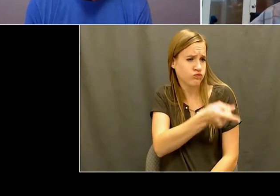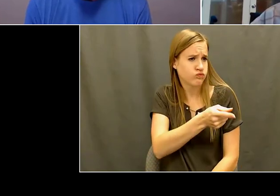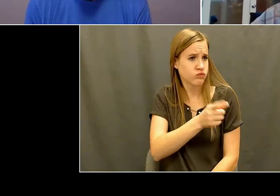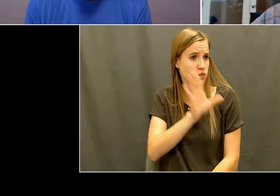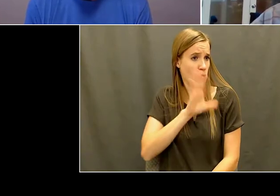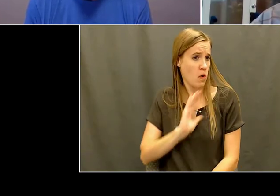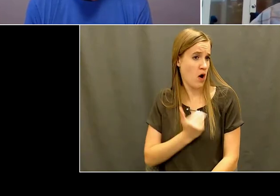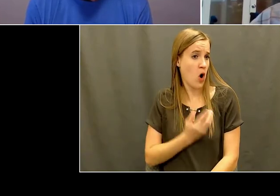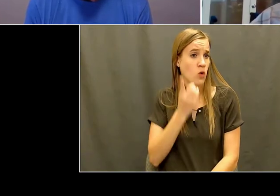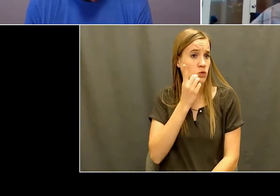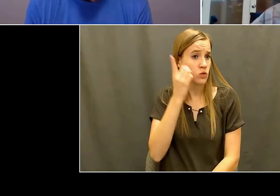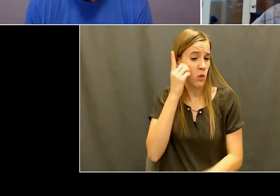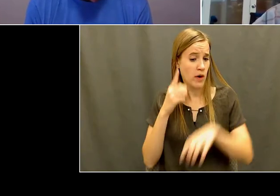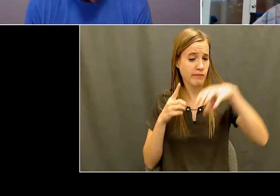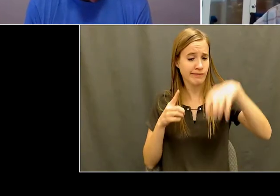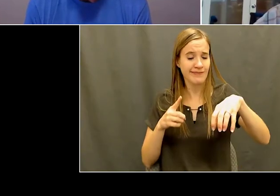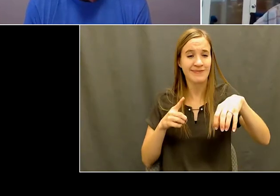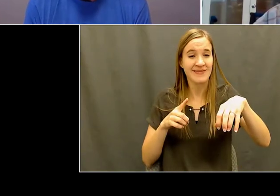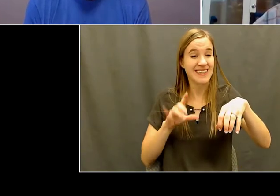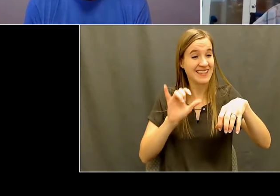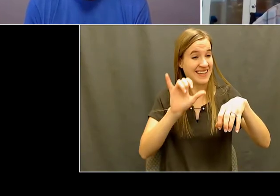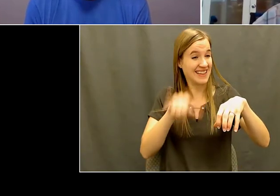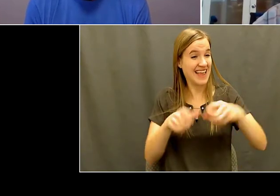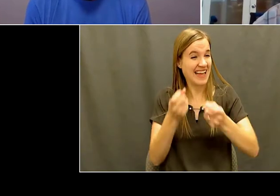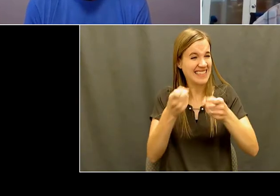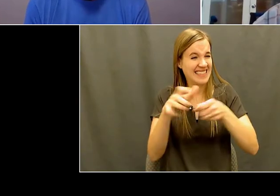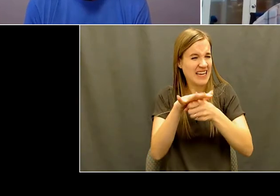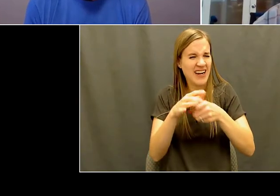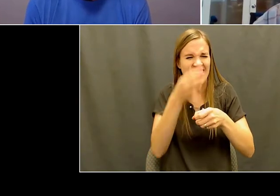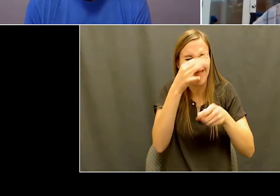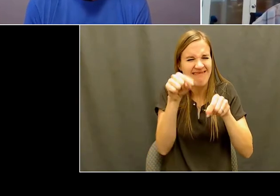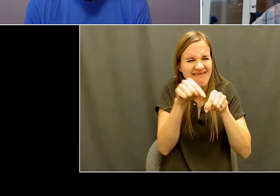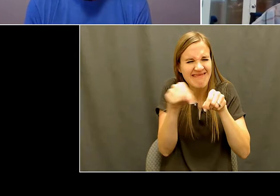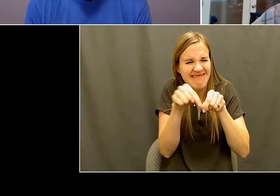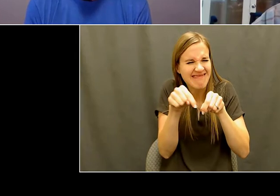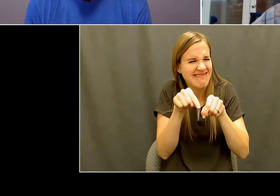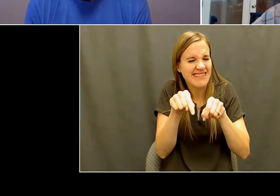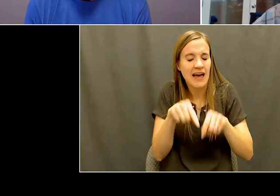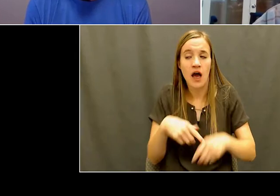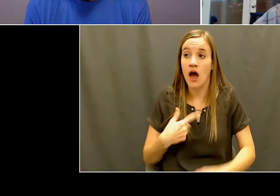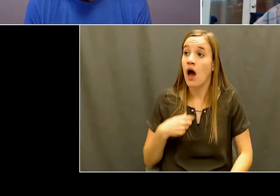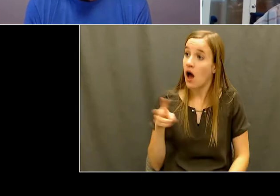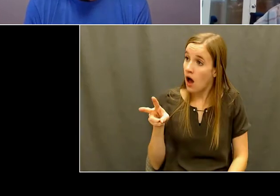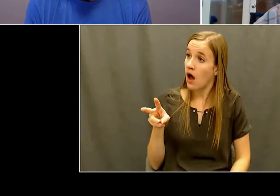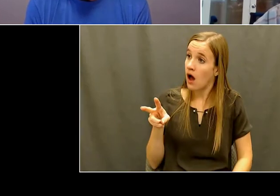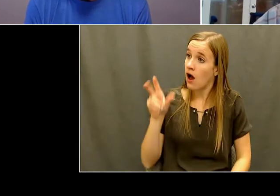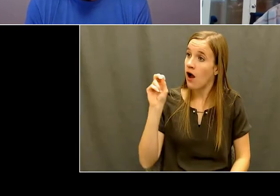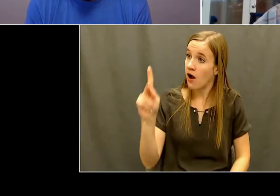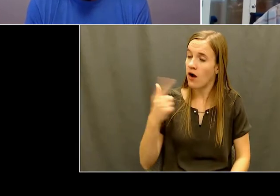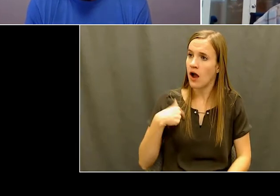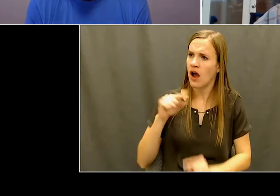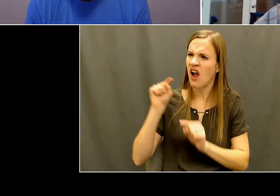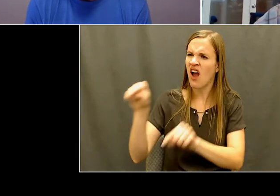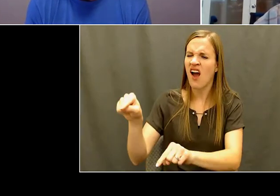Caldwell, Idaho, right? This is where I was going. And so of course, the last thing that was there was a ski lift out